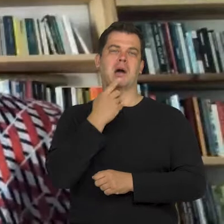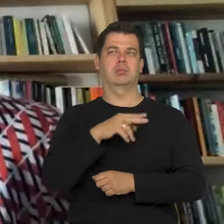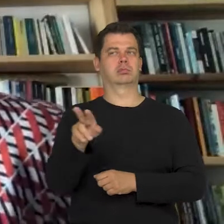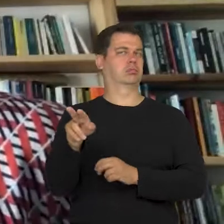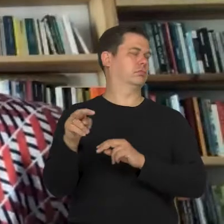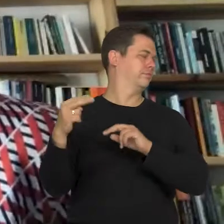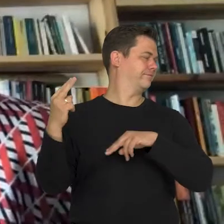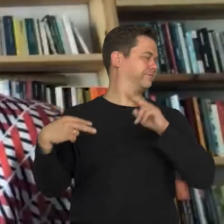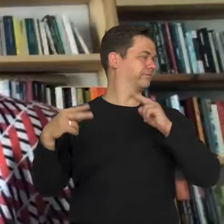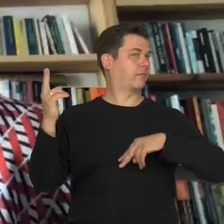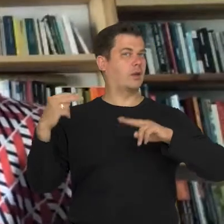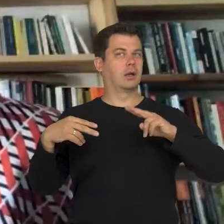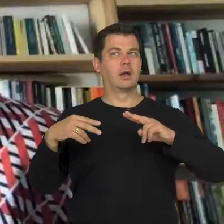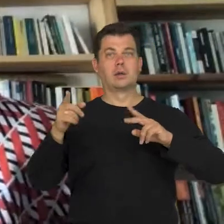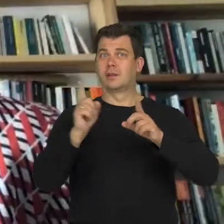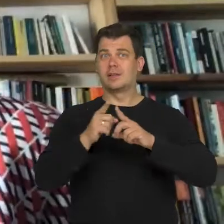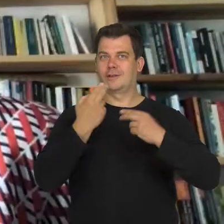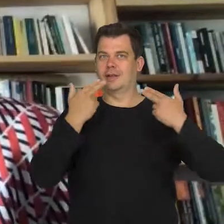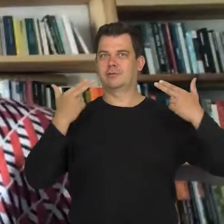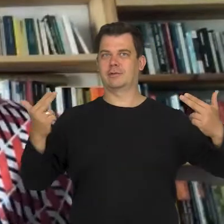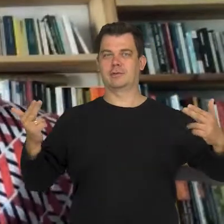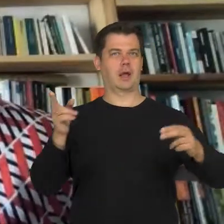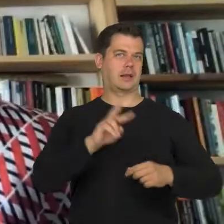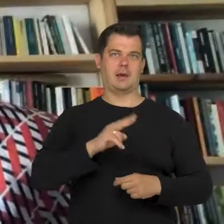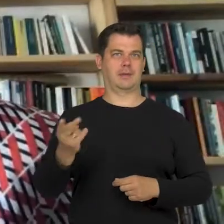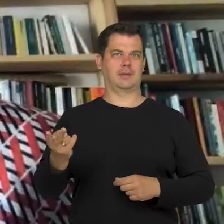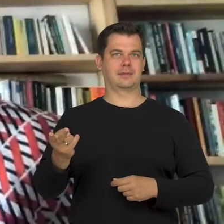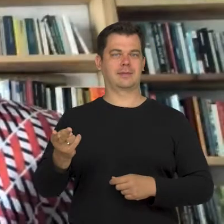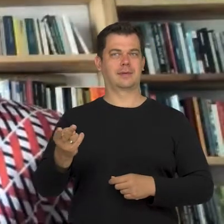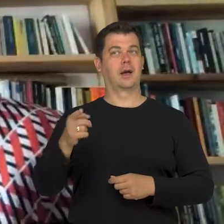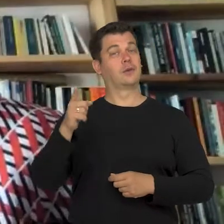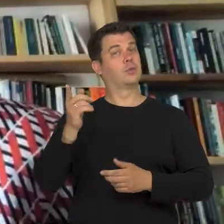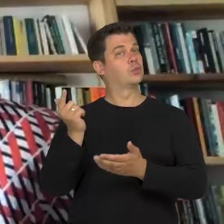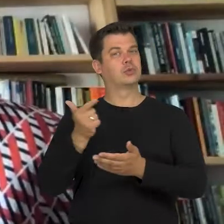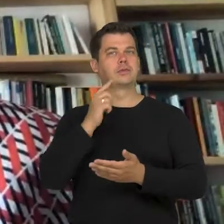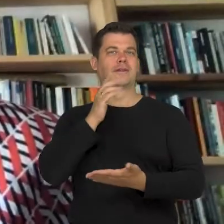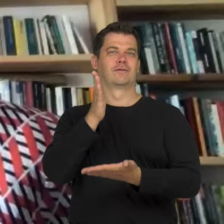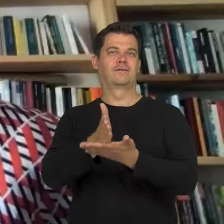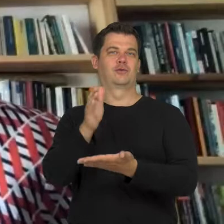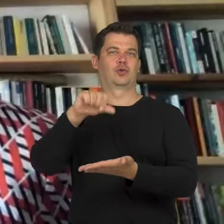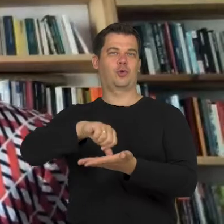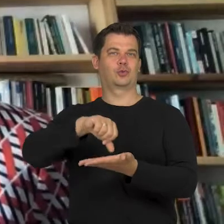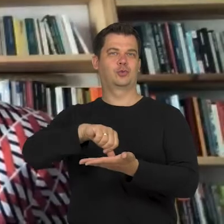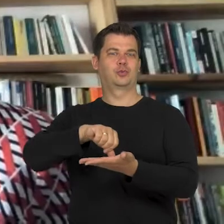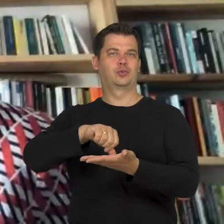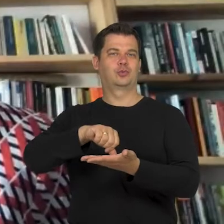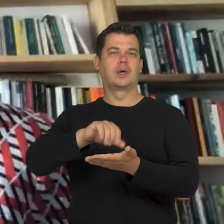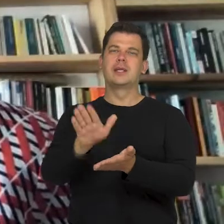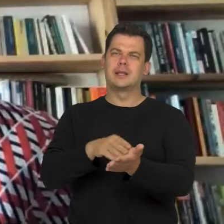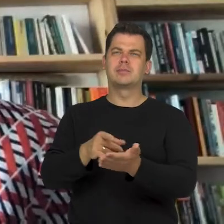So the biggest feat is to find a happy medium. In addition, when it comes to having a disability